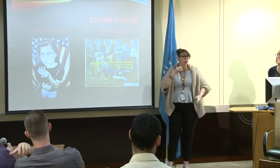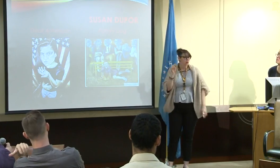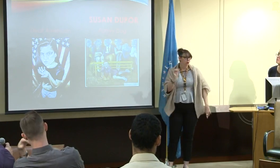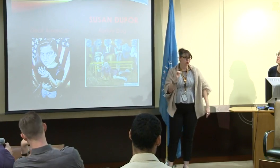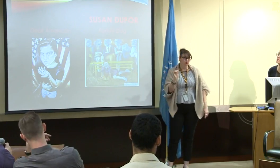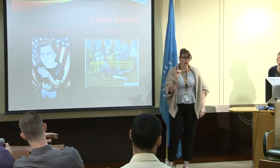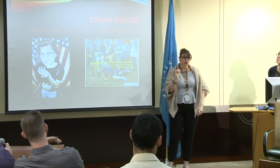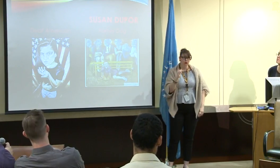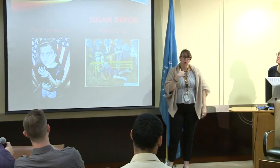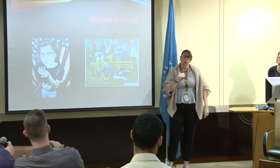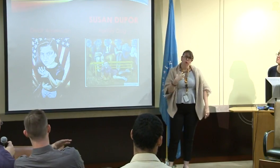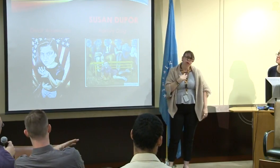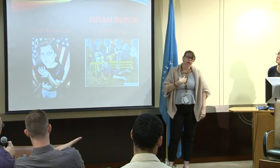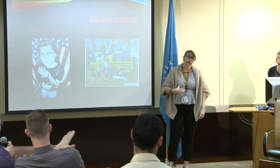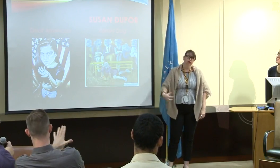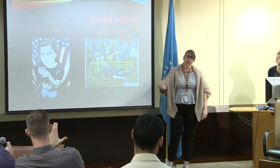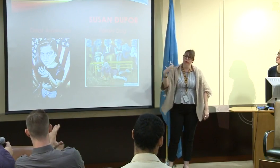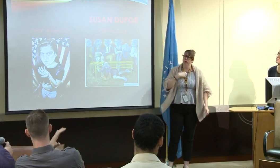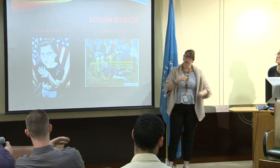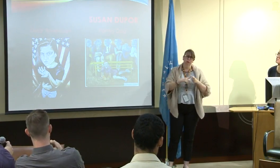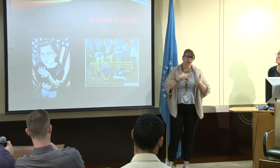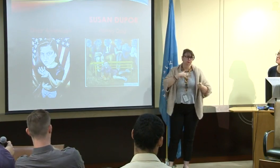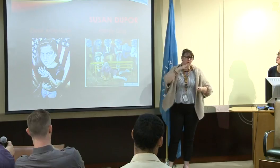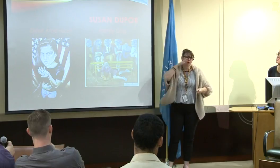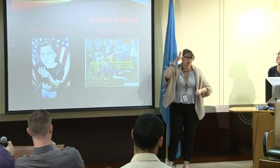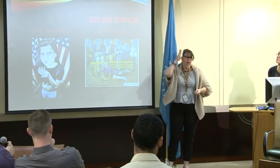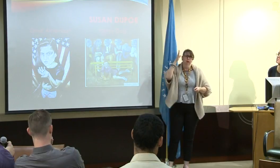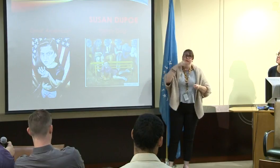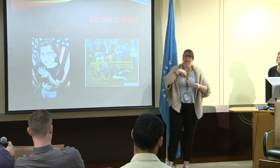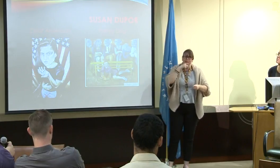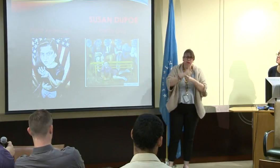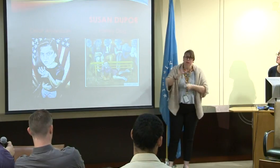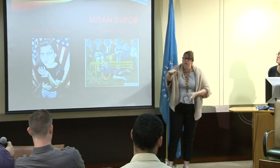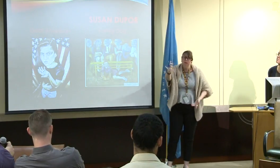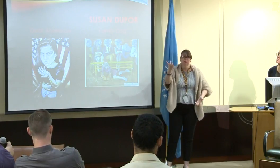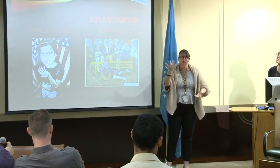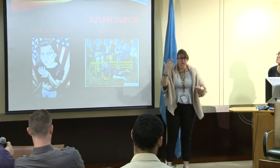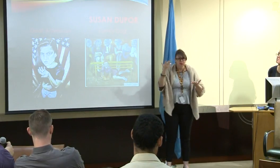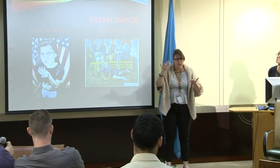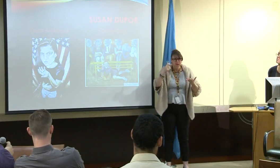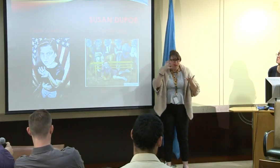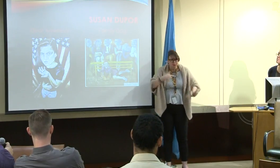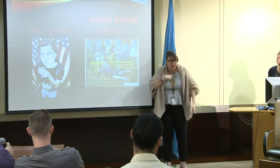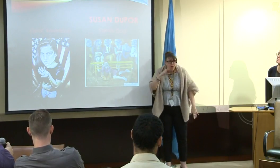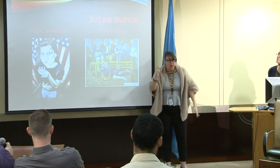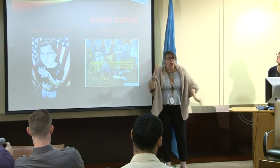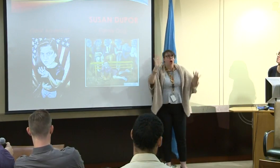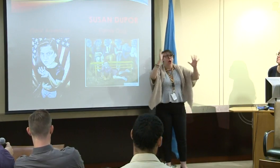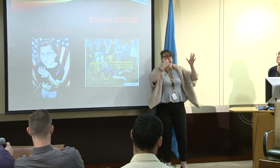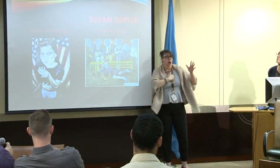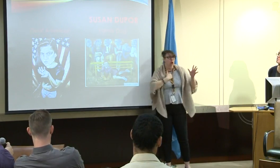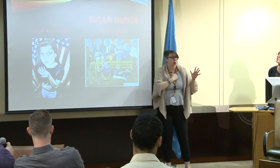And so at Christmas or at Thanksgiving, you know, the family is all there together but it was still a lonely time for me.